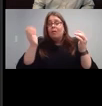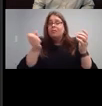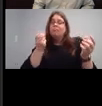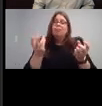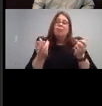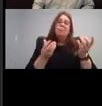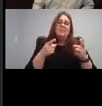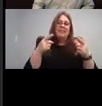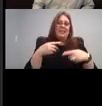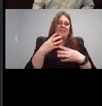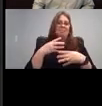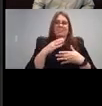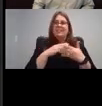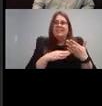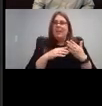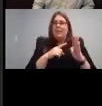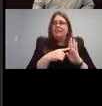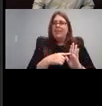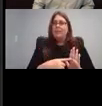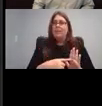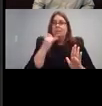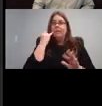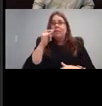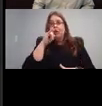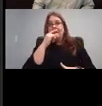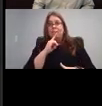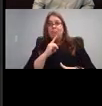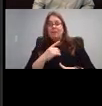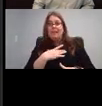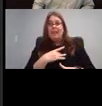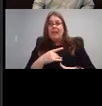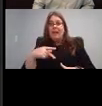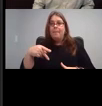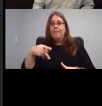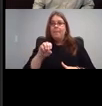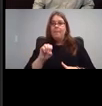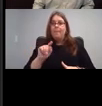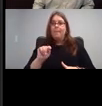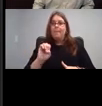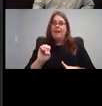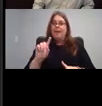Here are some of the examples so If your kids really like pizza cat, here's one a piece of cat you know if they